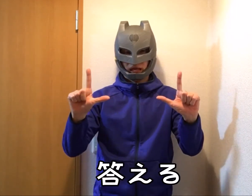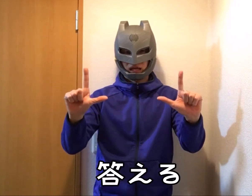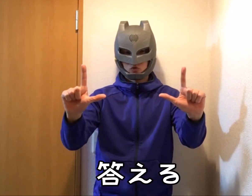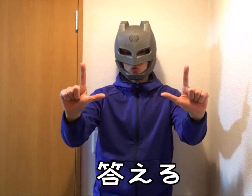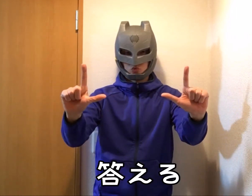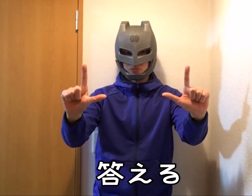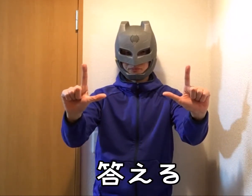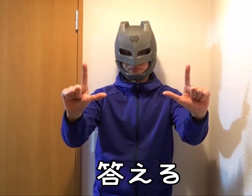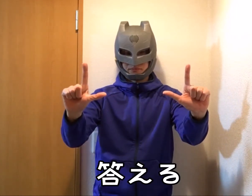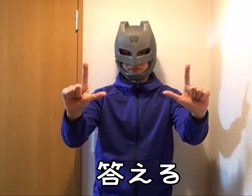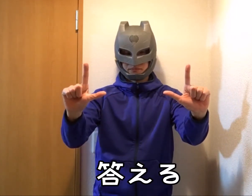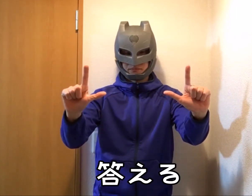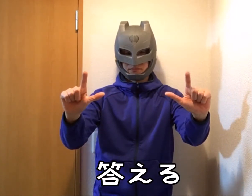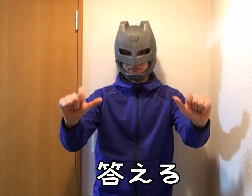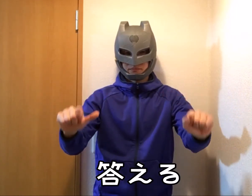Answer